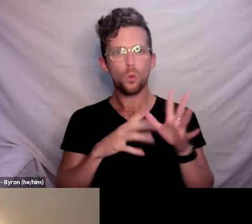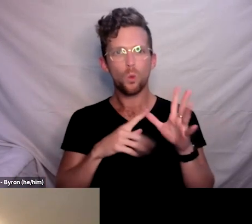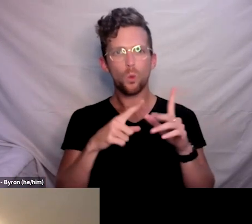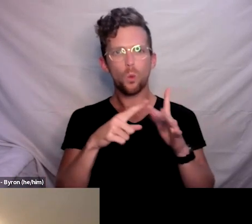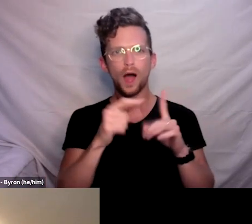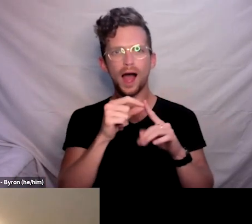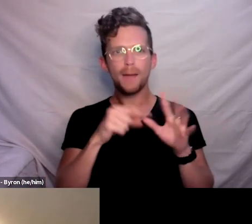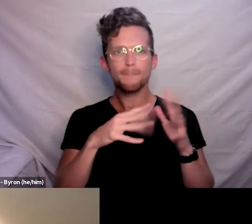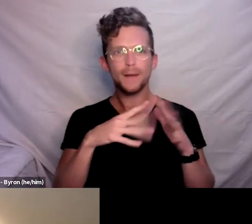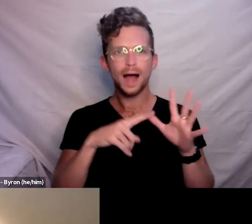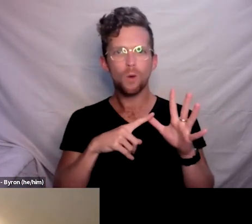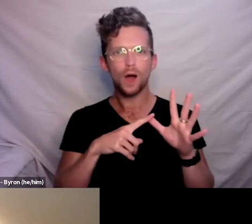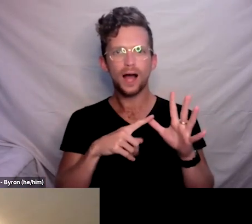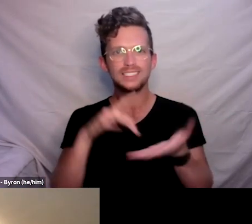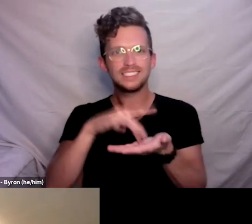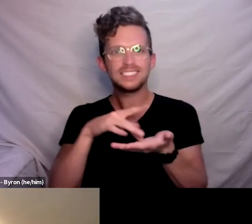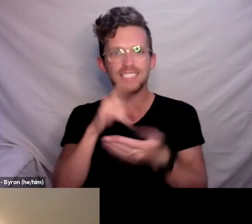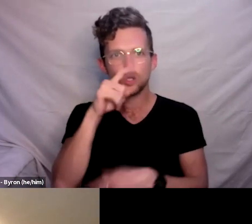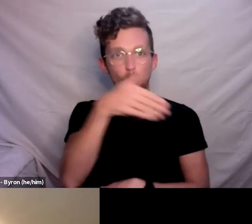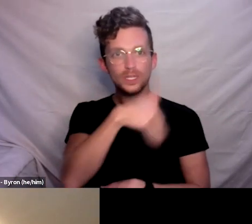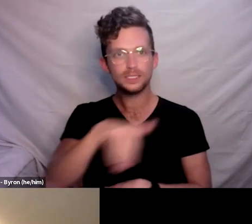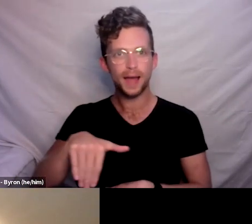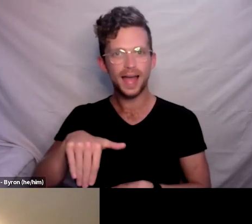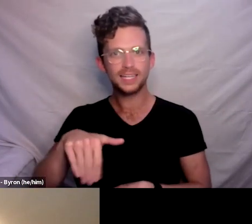I have brunet hair which is tied up in a clip.